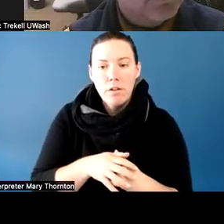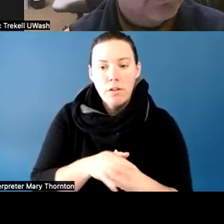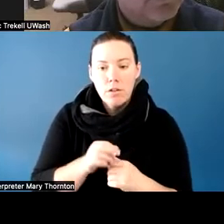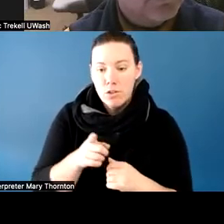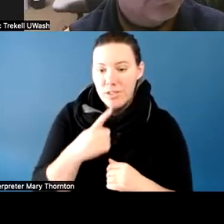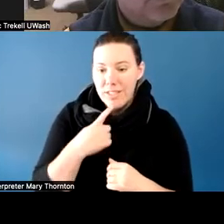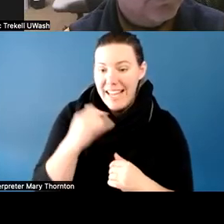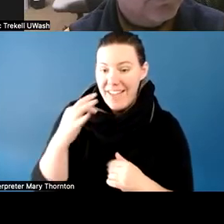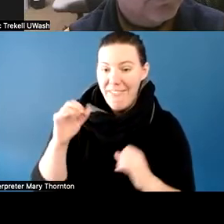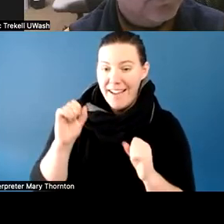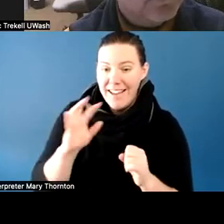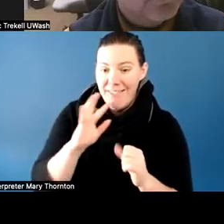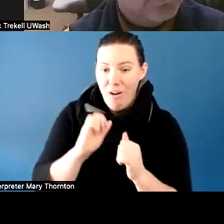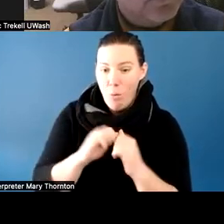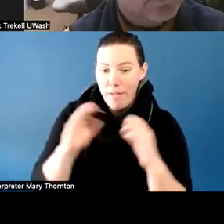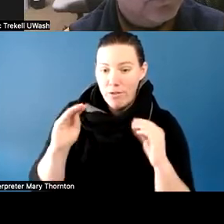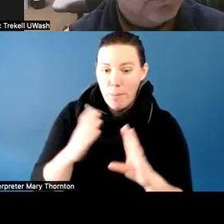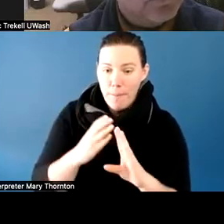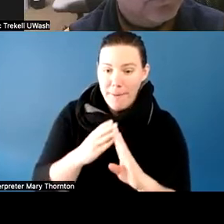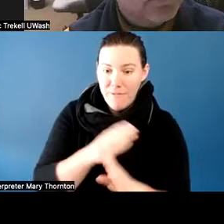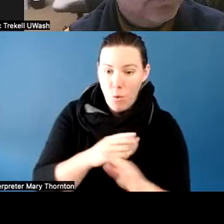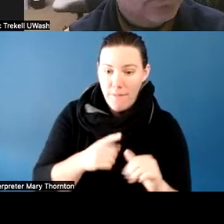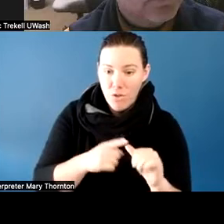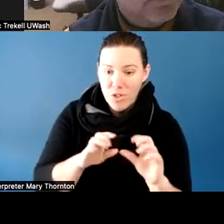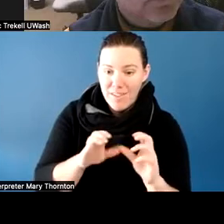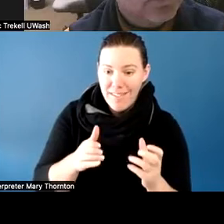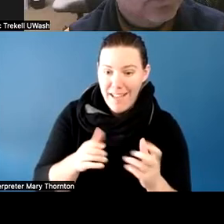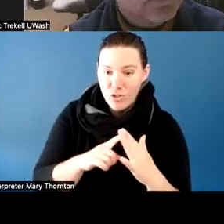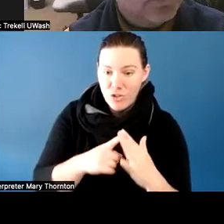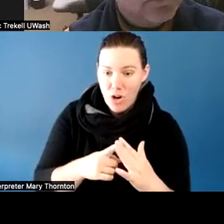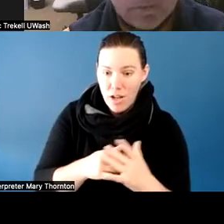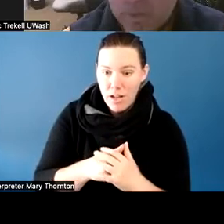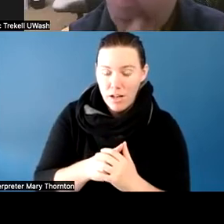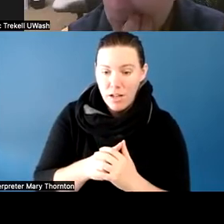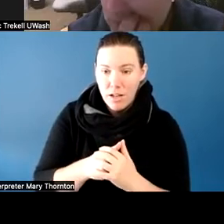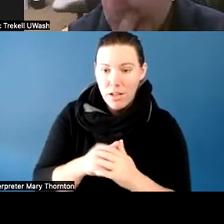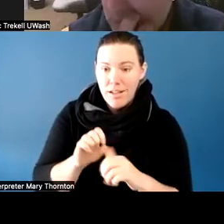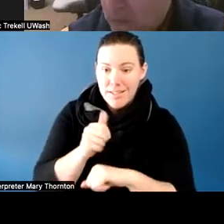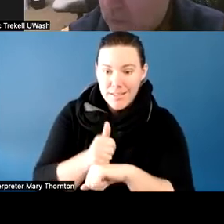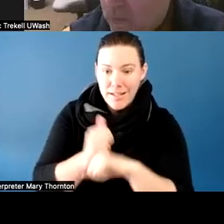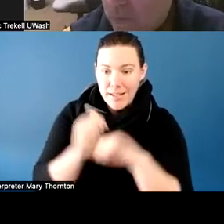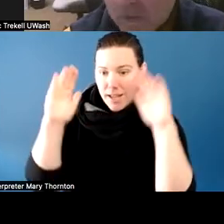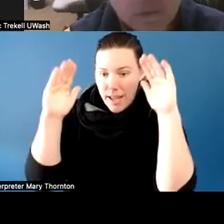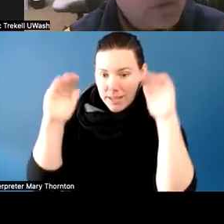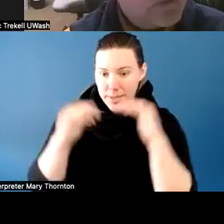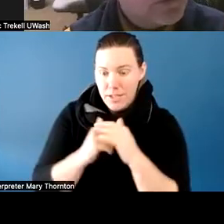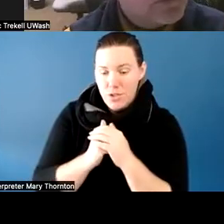before the first class started and establish the expectations,